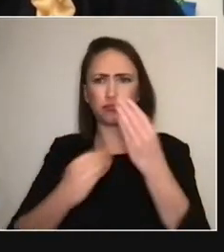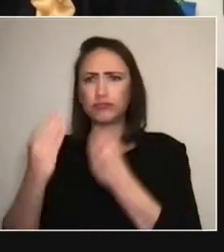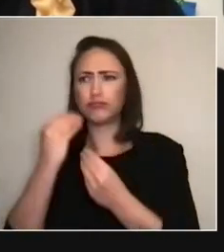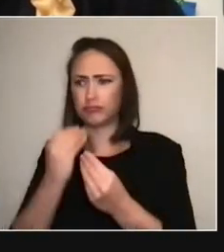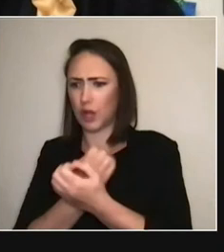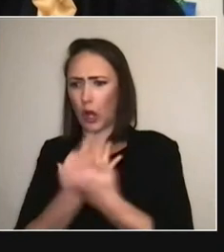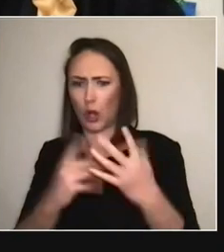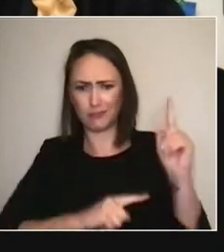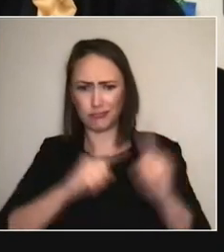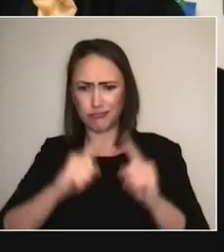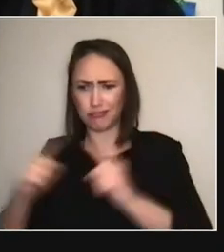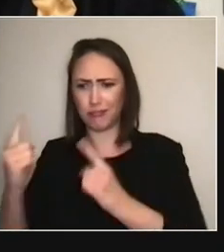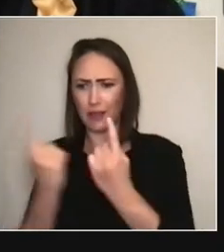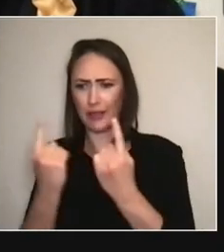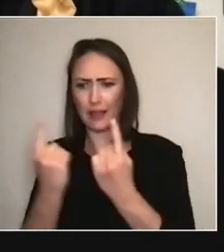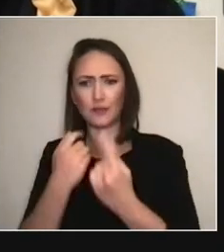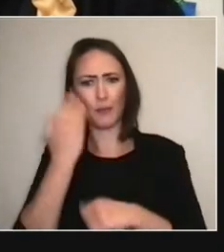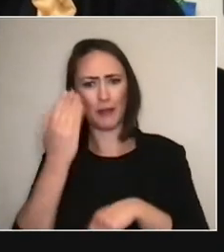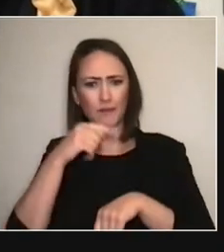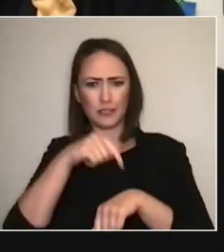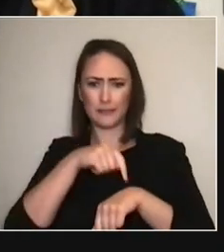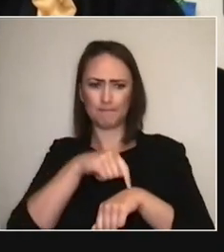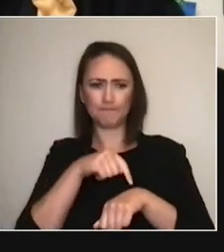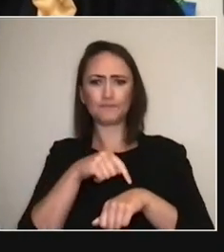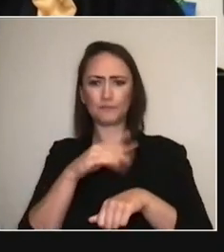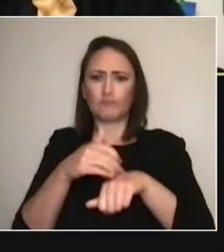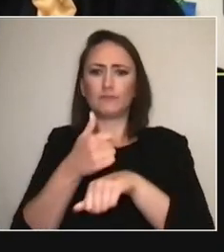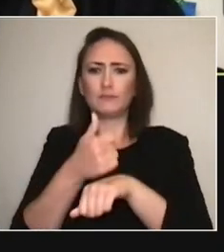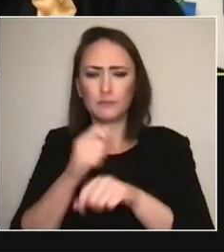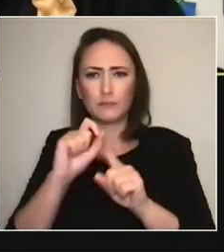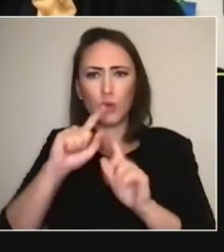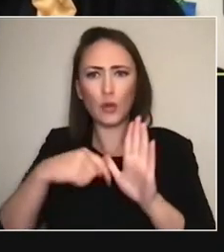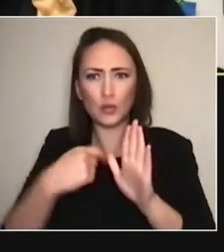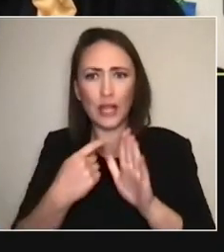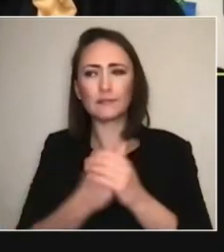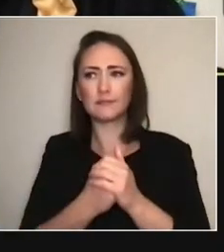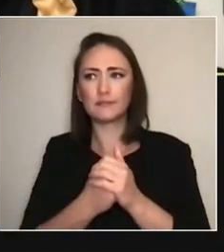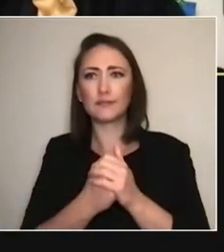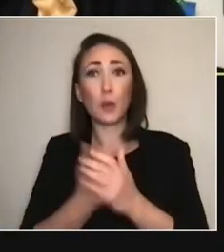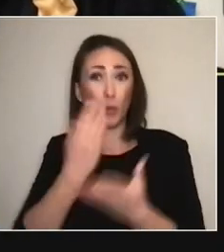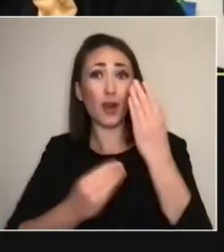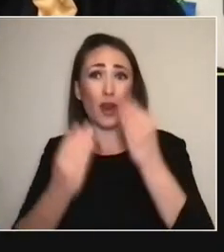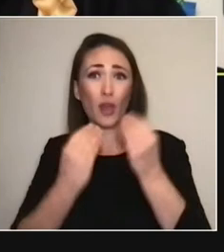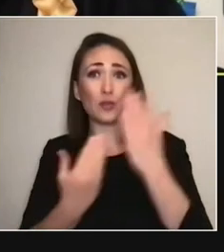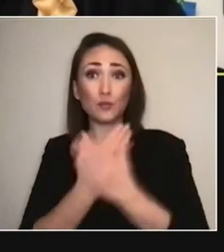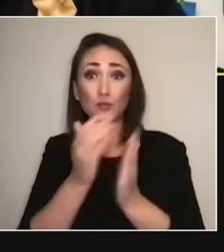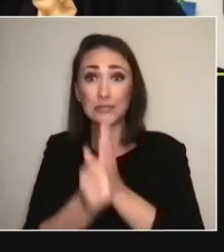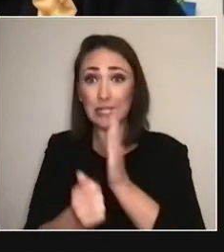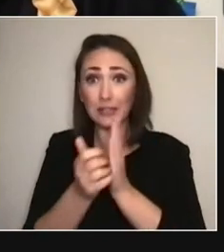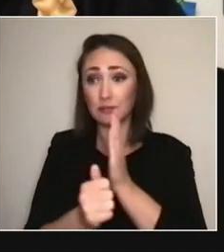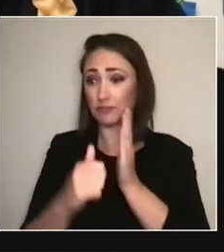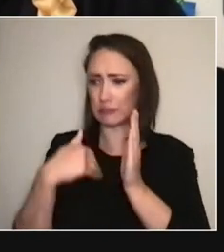we might need as presenters and producers, as a way of saying, 'OK, how do we work differently?